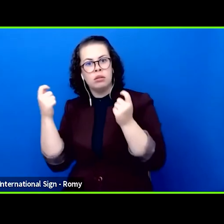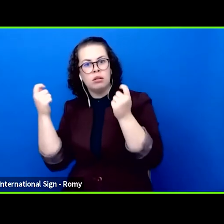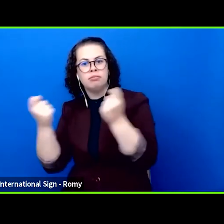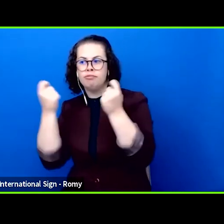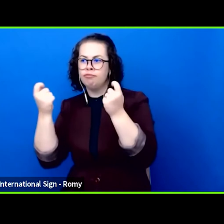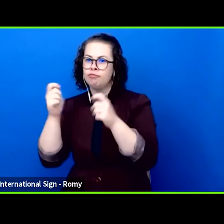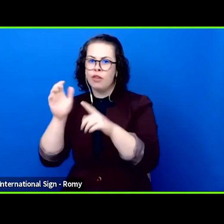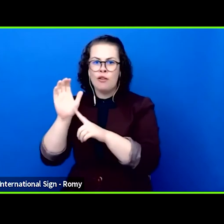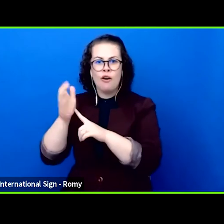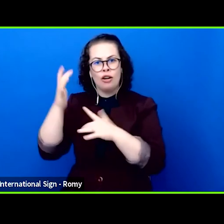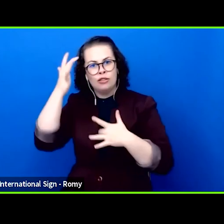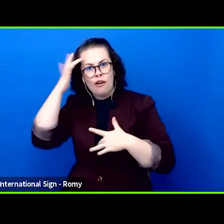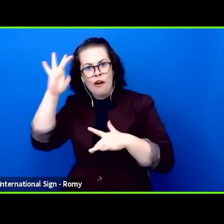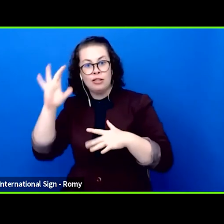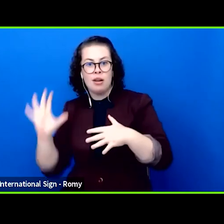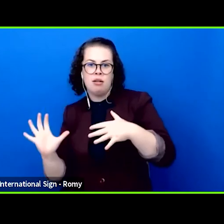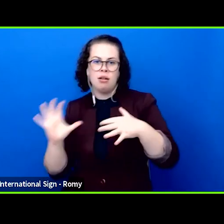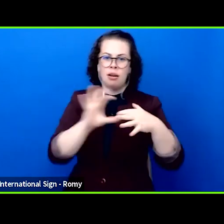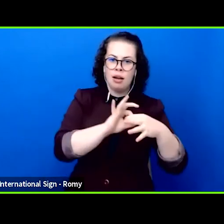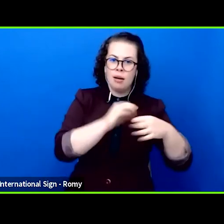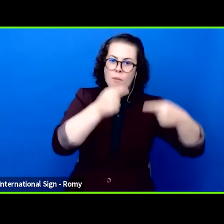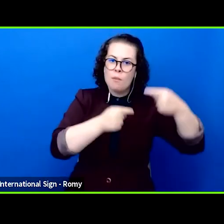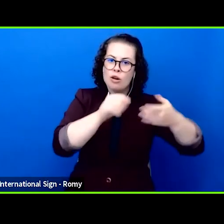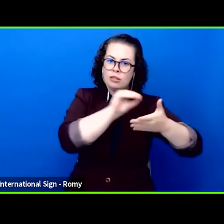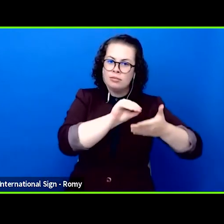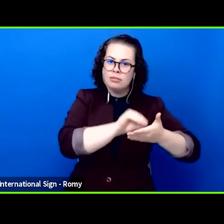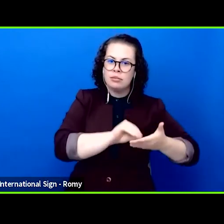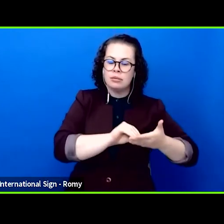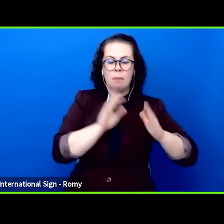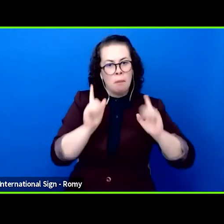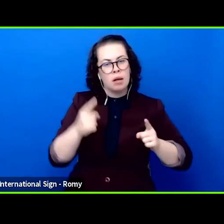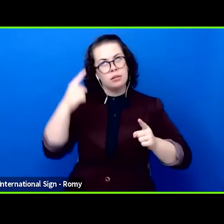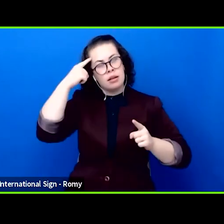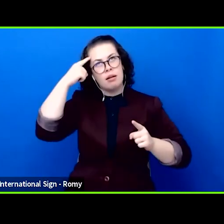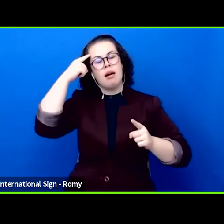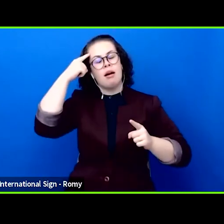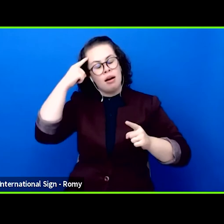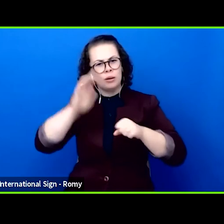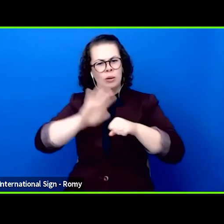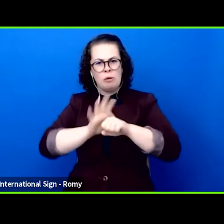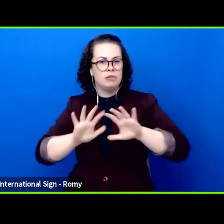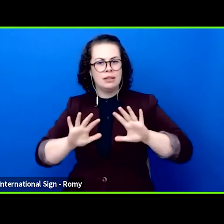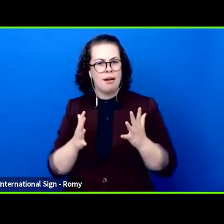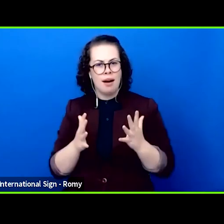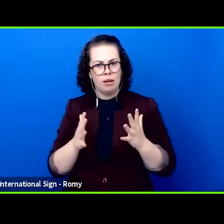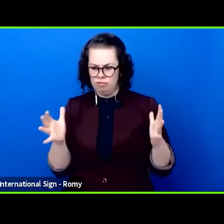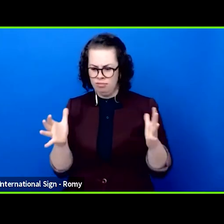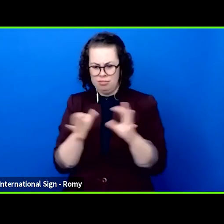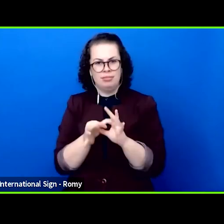Covid 19. The theatre is one of the important freely configurable spaces of our democracy,